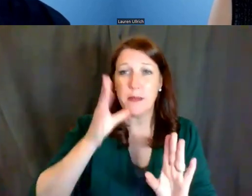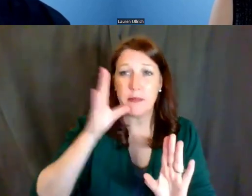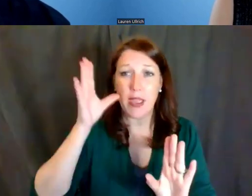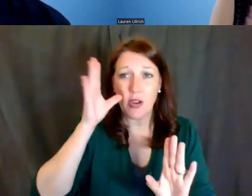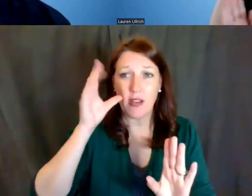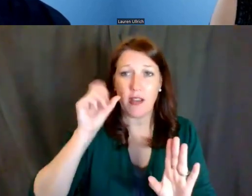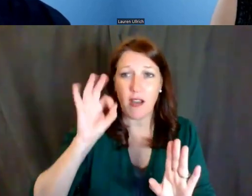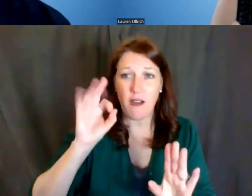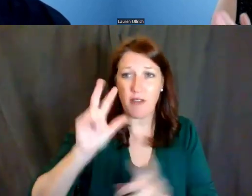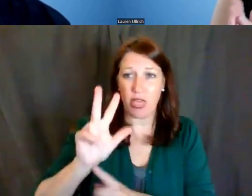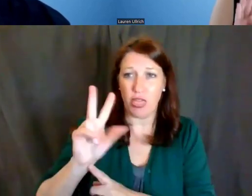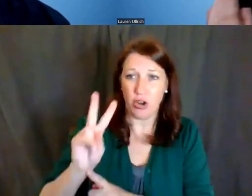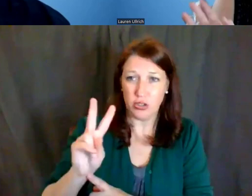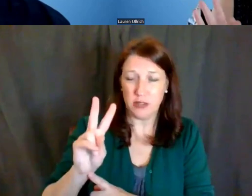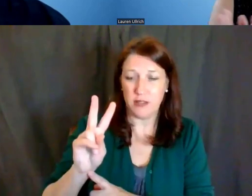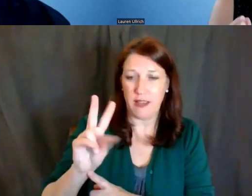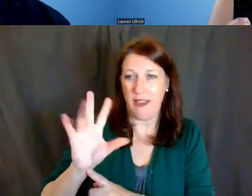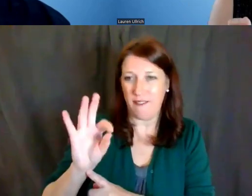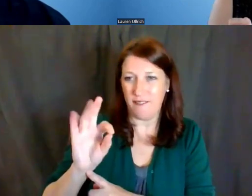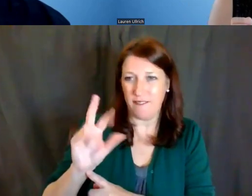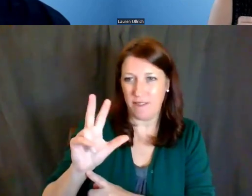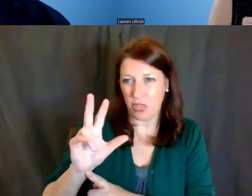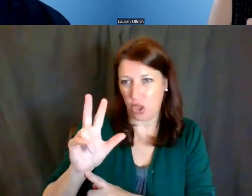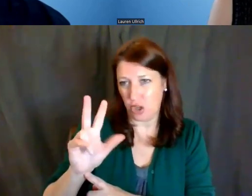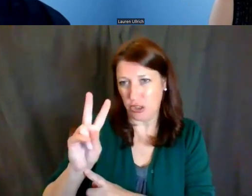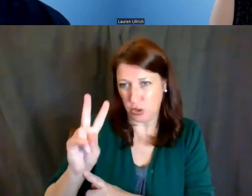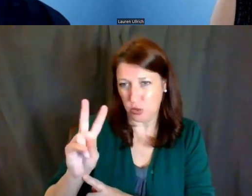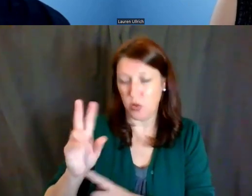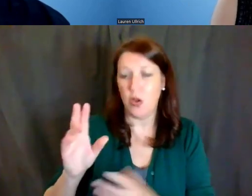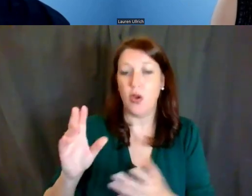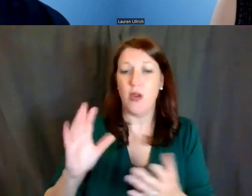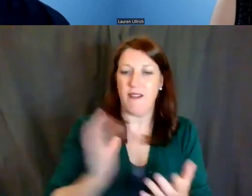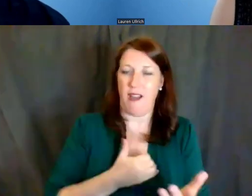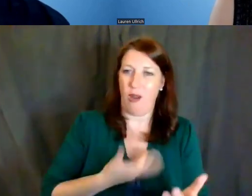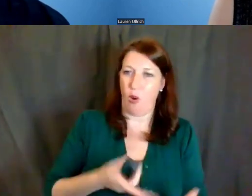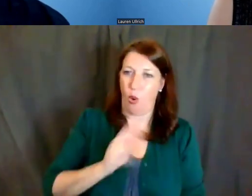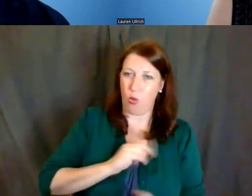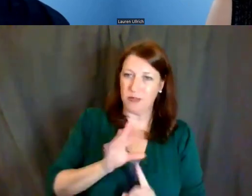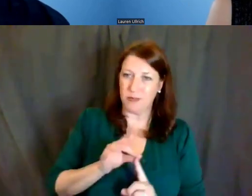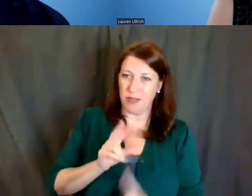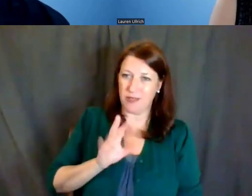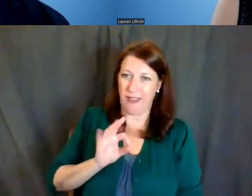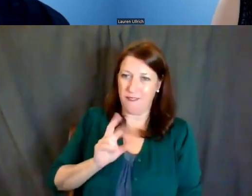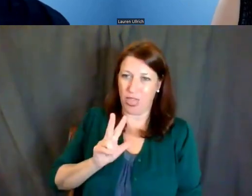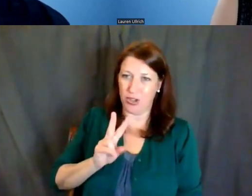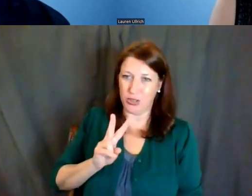We have our own special F32 because we have certain things that we want to emphasize,